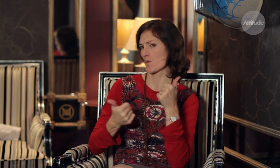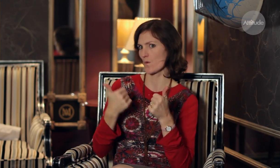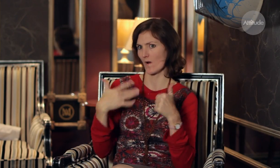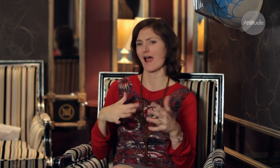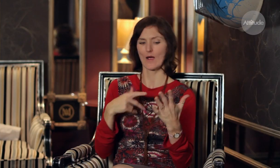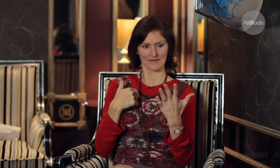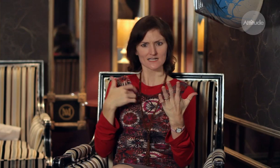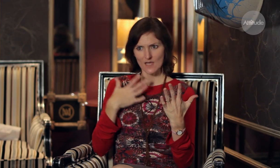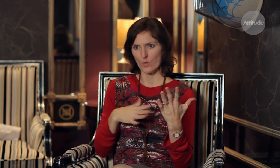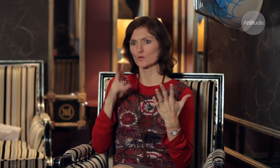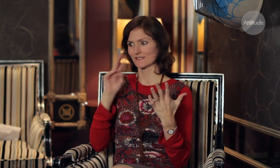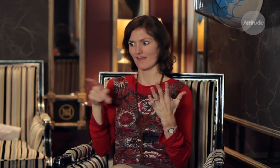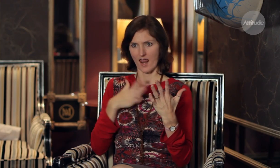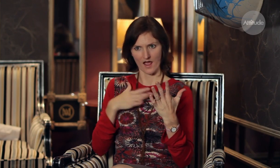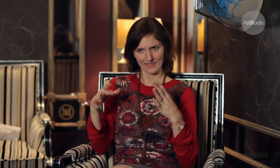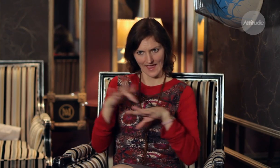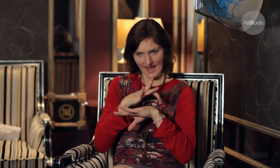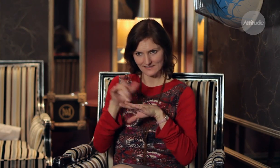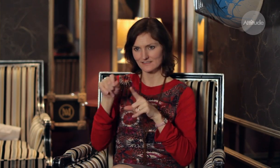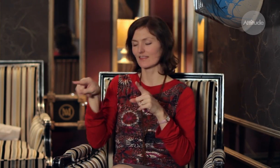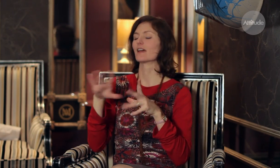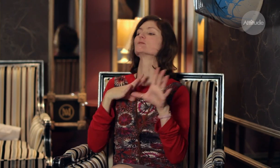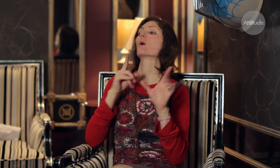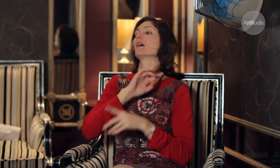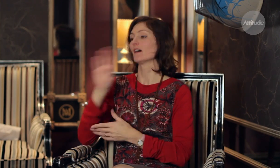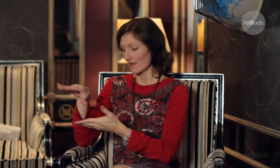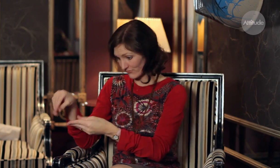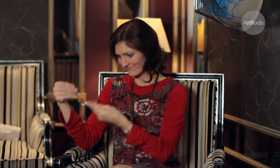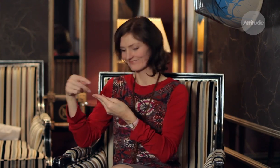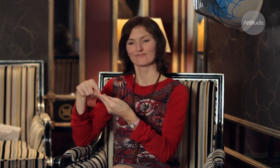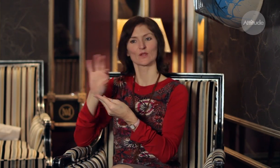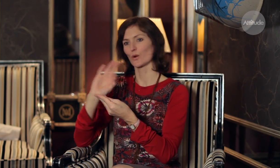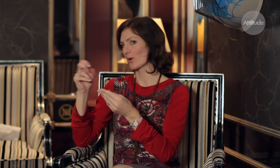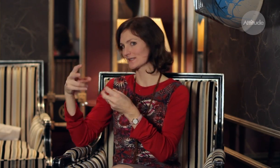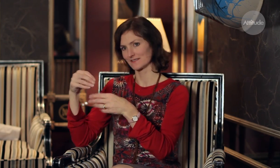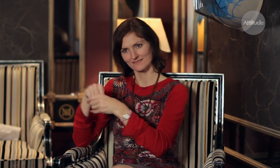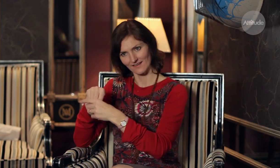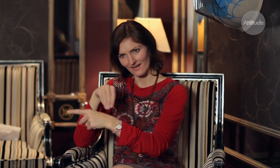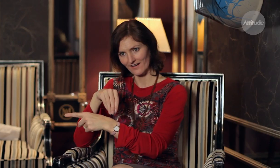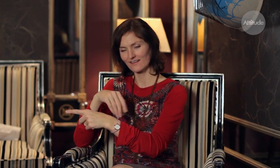I really wanted to see it. Unfortunately, when I checked the DVD case the film didn’t have